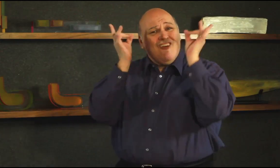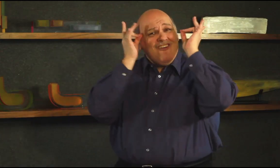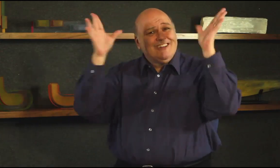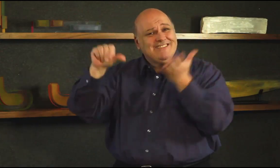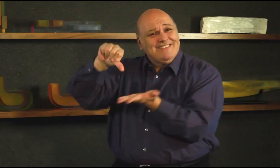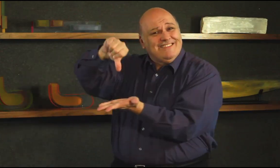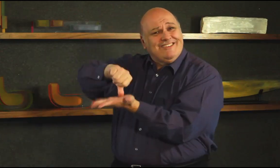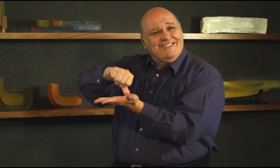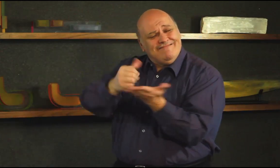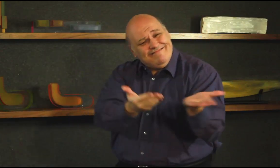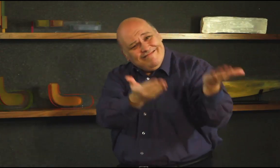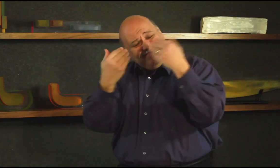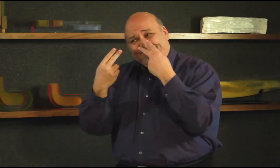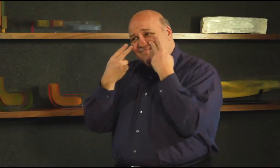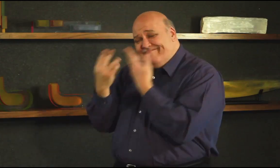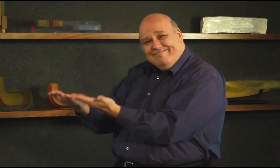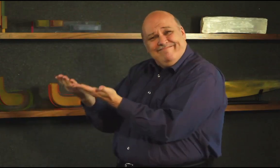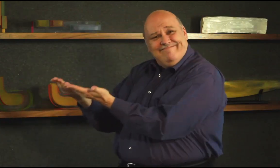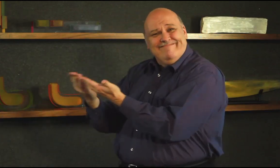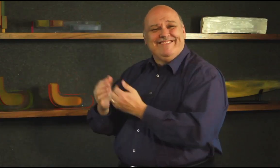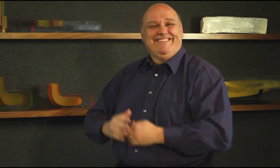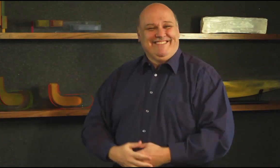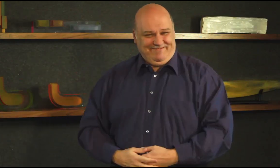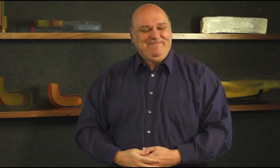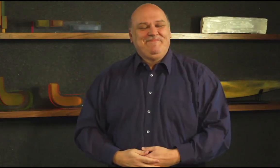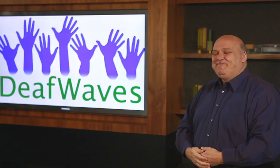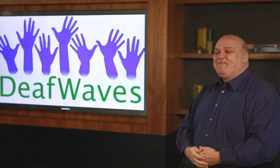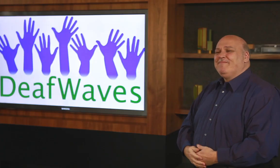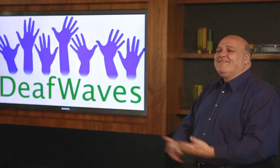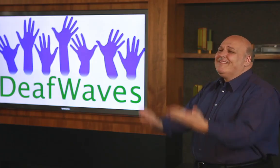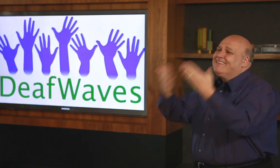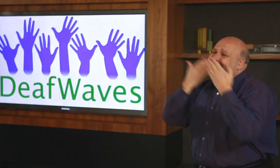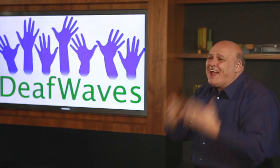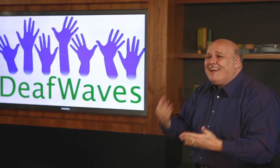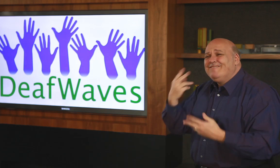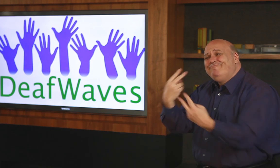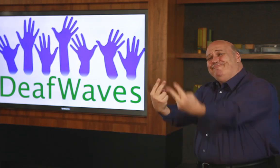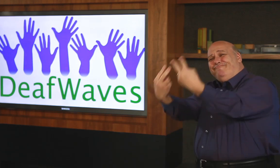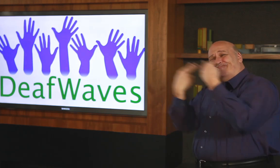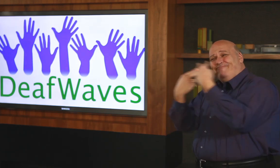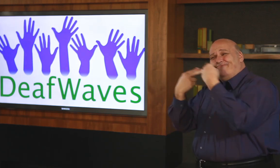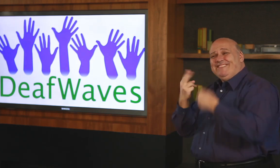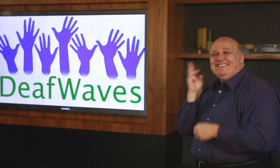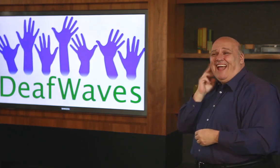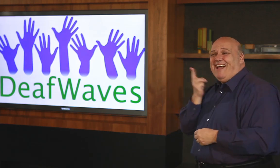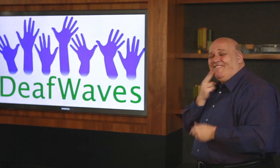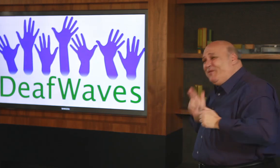having a Deaf Museum. Thank you for watching